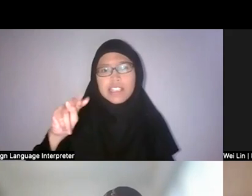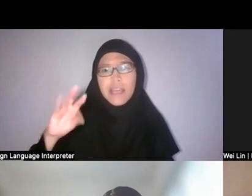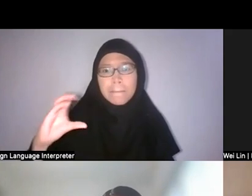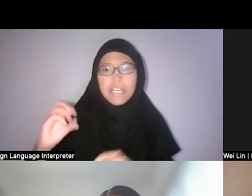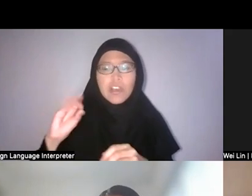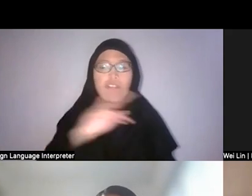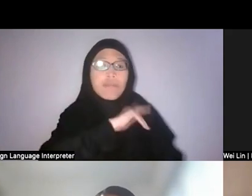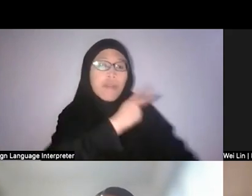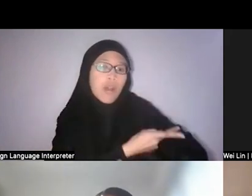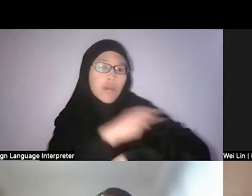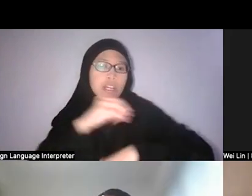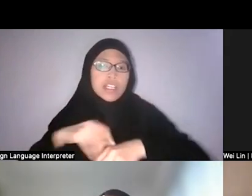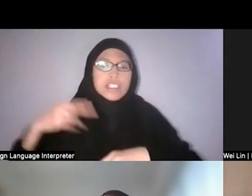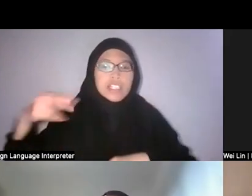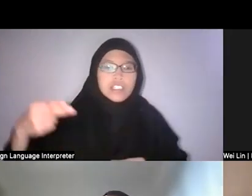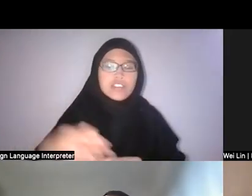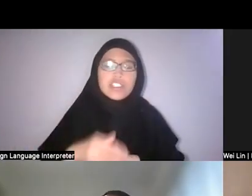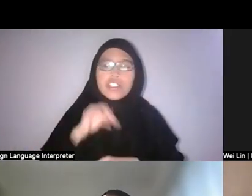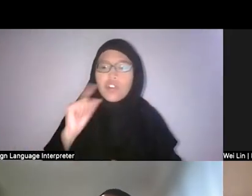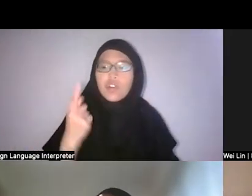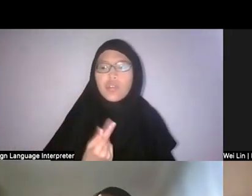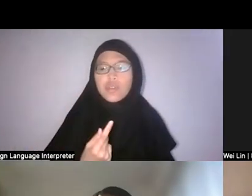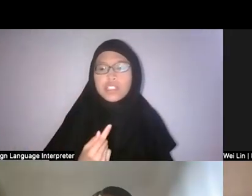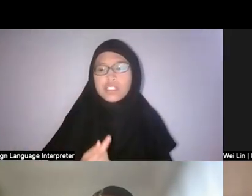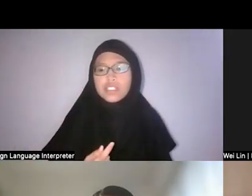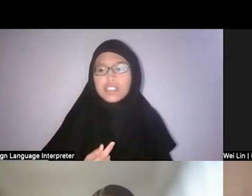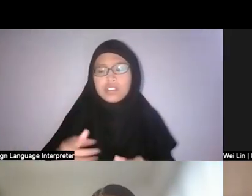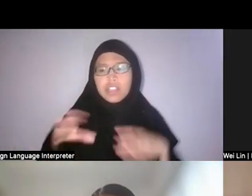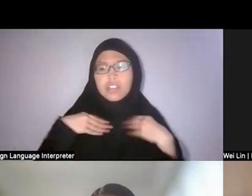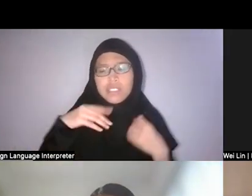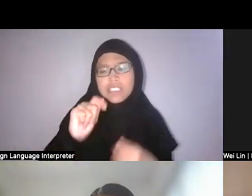and to not adopt always this triumphalist attitude, right.